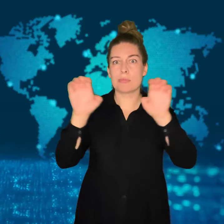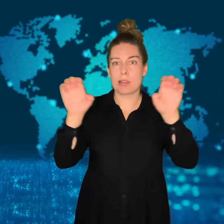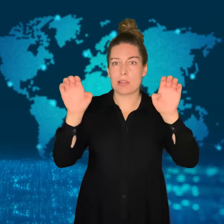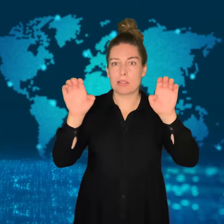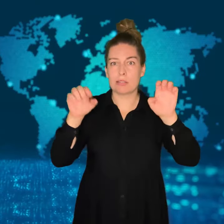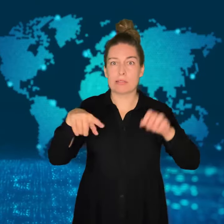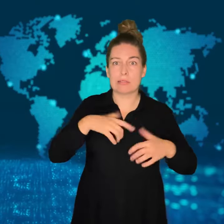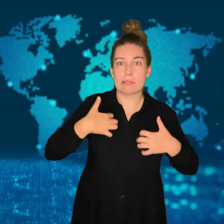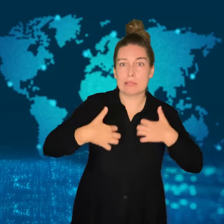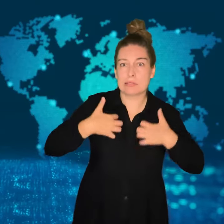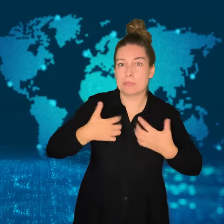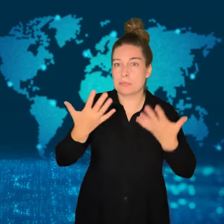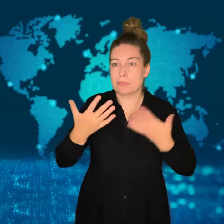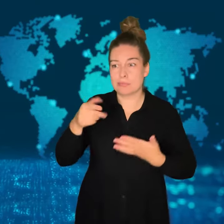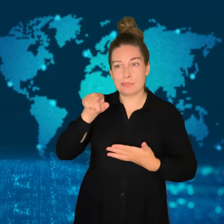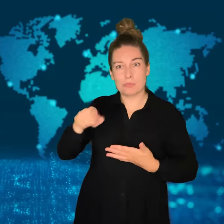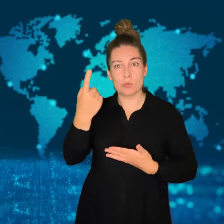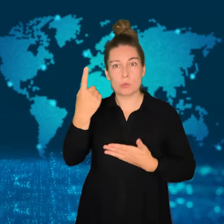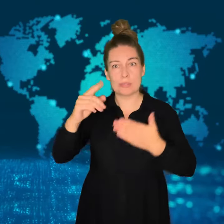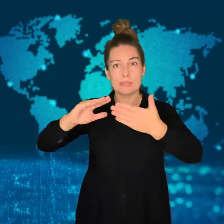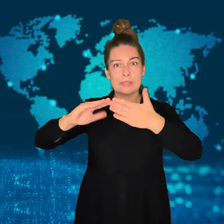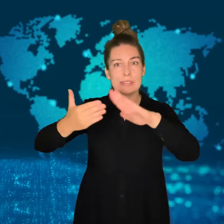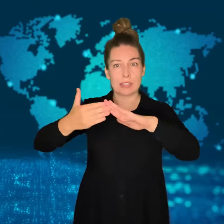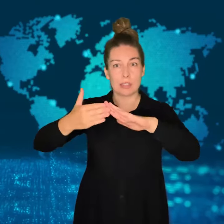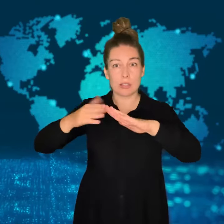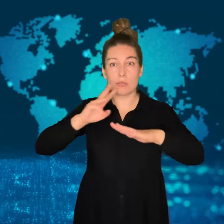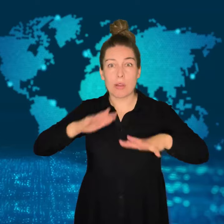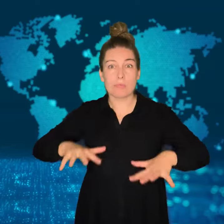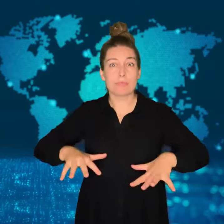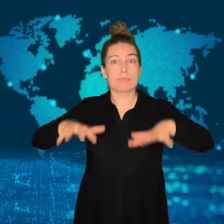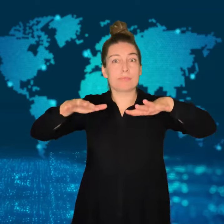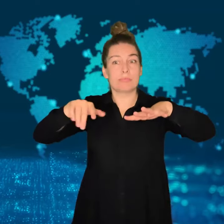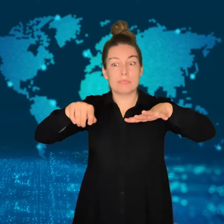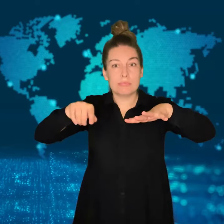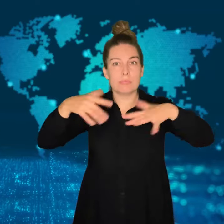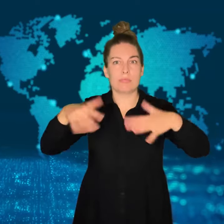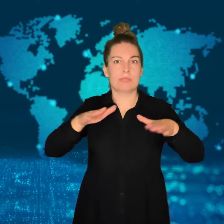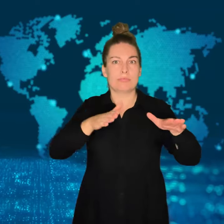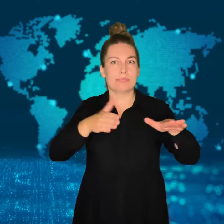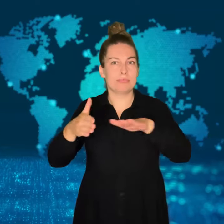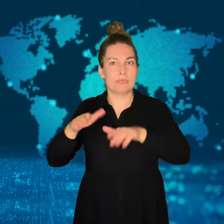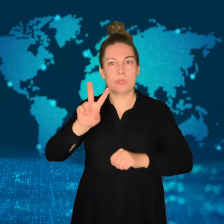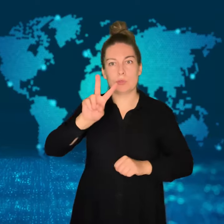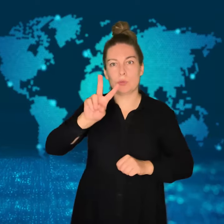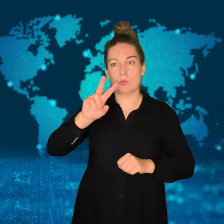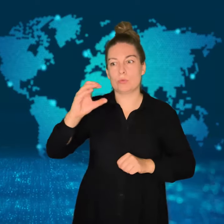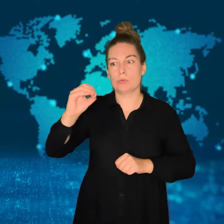As many as 2,000 are feared dead in one city because of